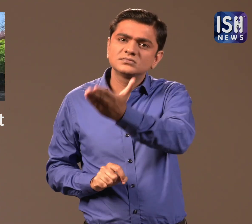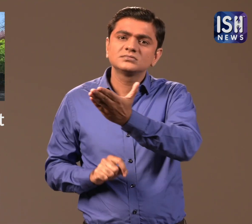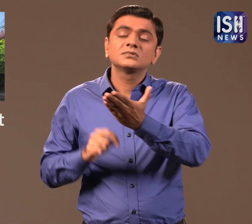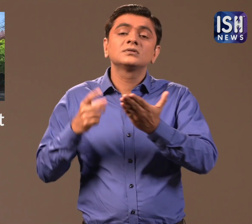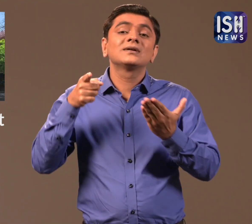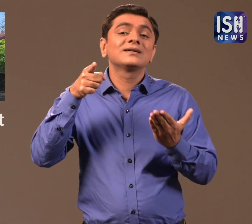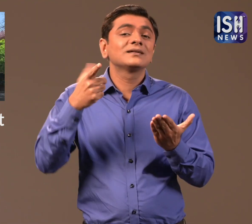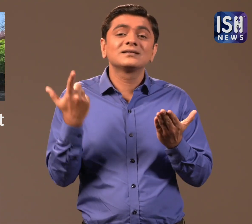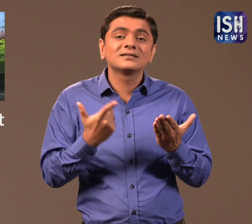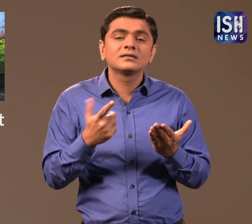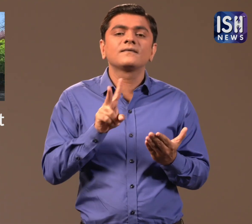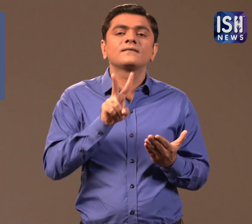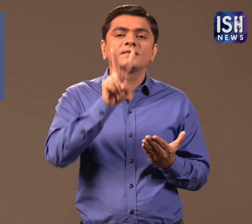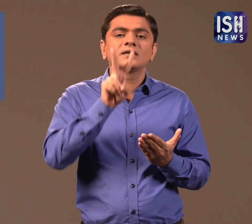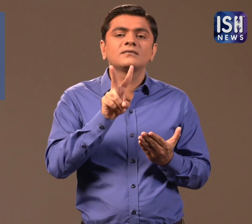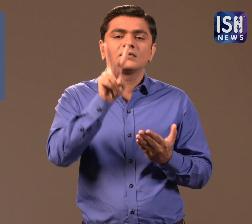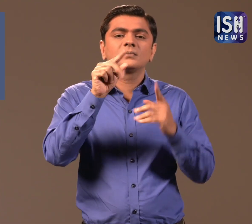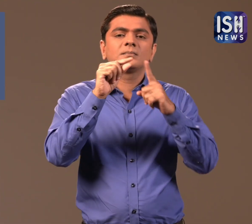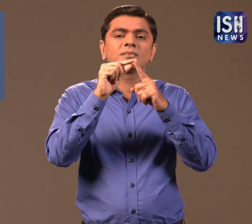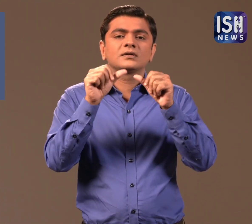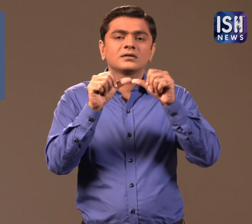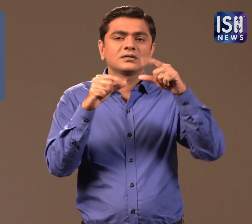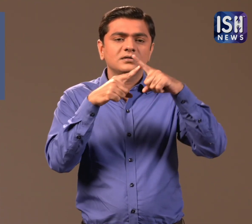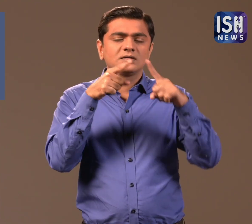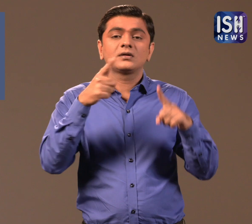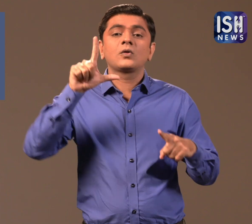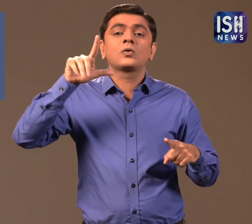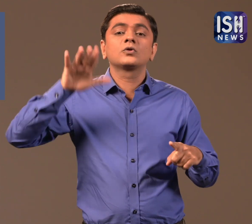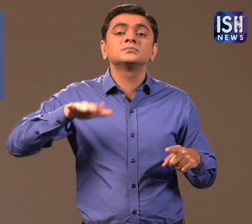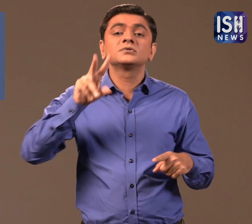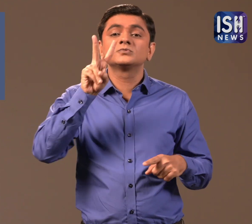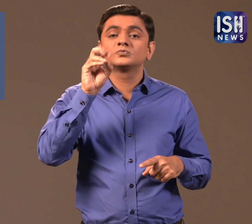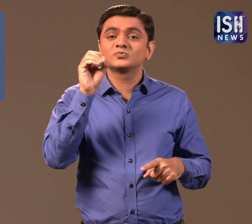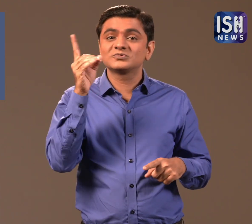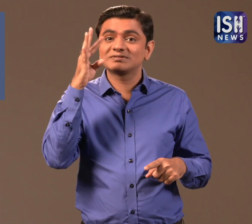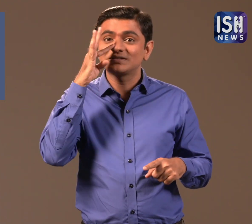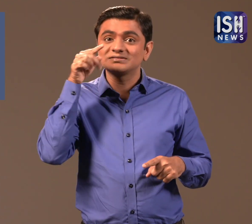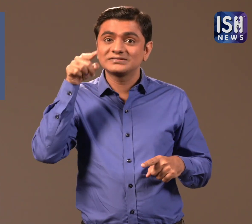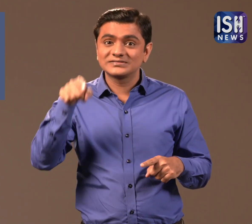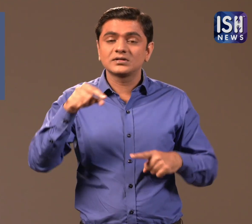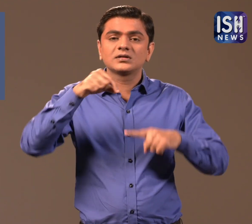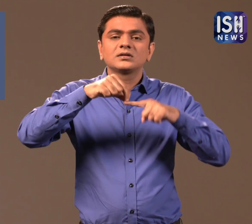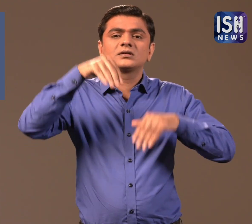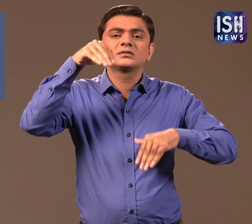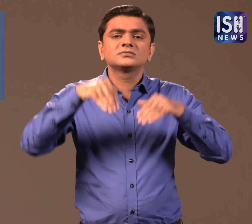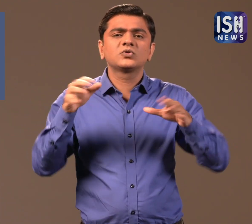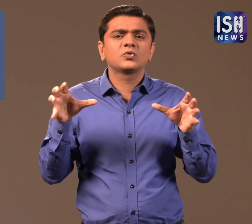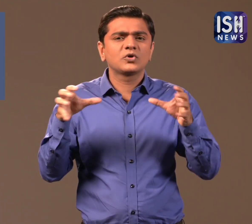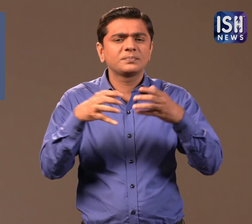asking whether VVPAT will be used in the 2019 Lok Sabha Elections.